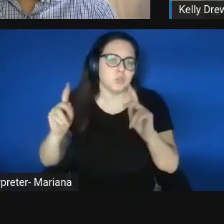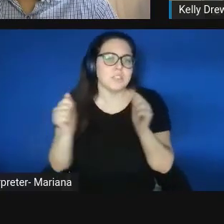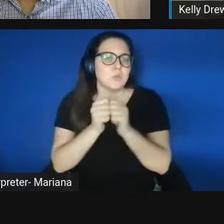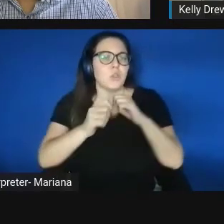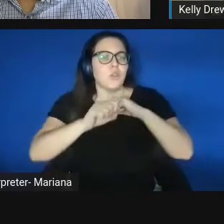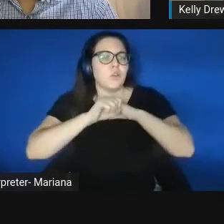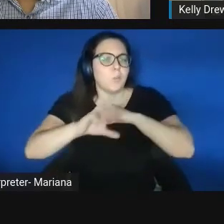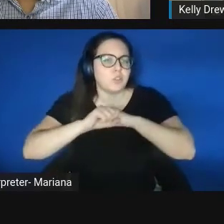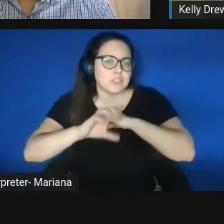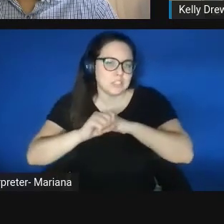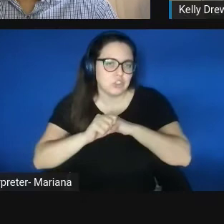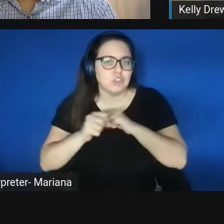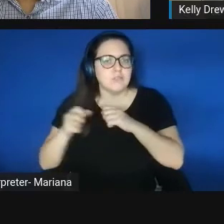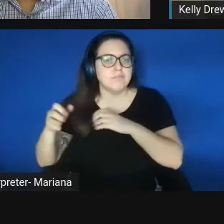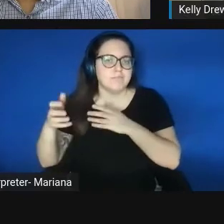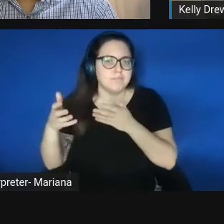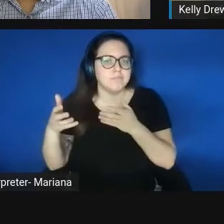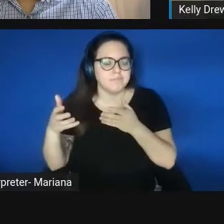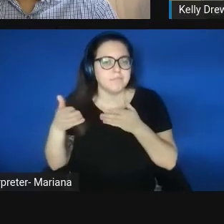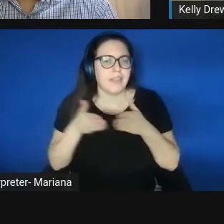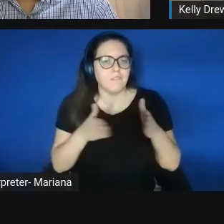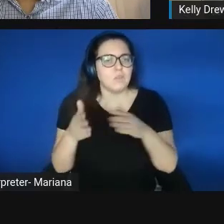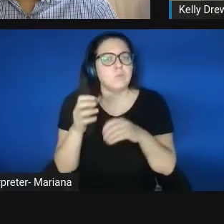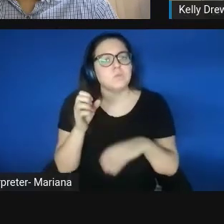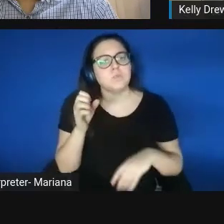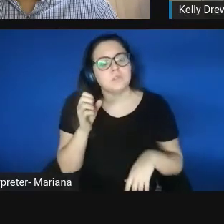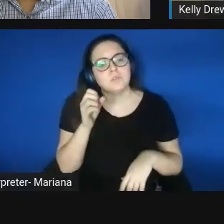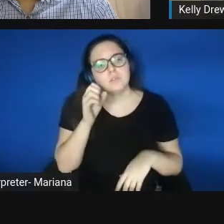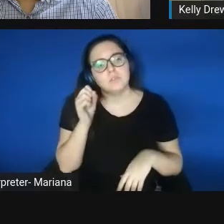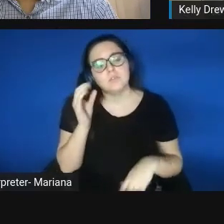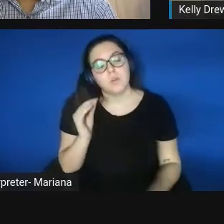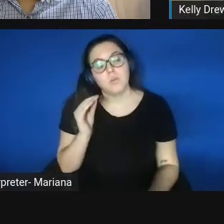And so for me in Alaska,